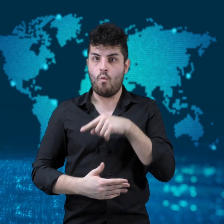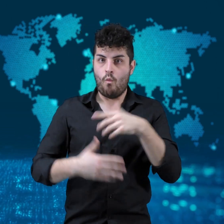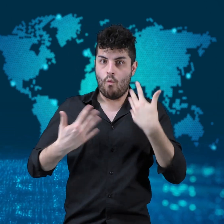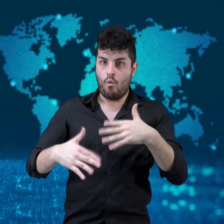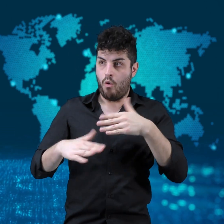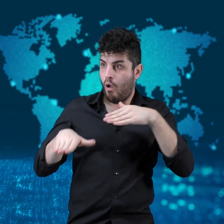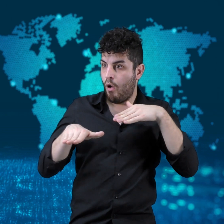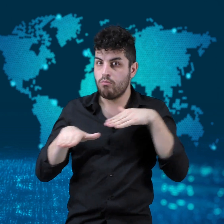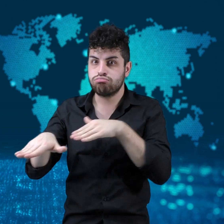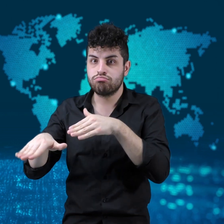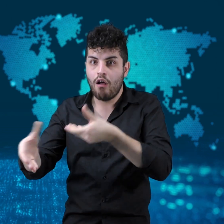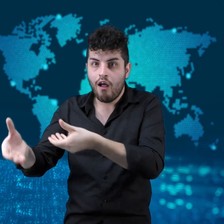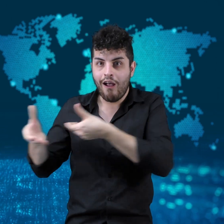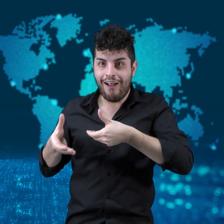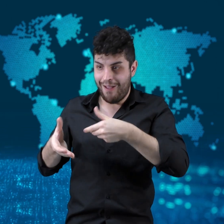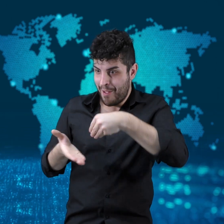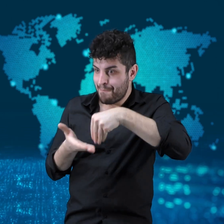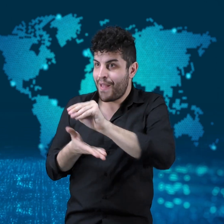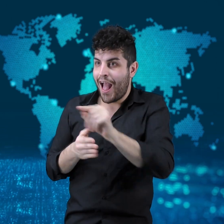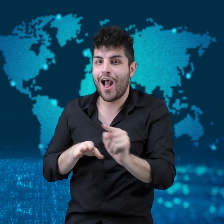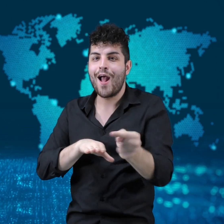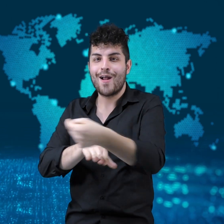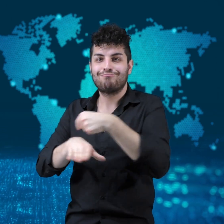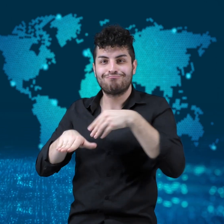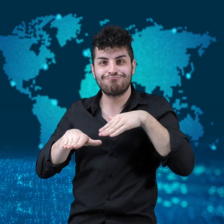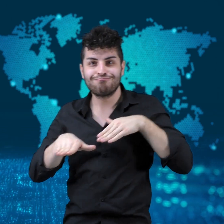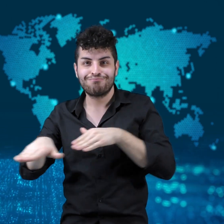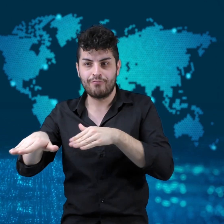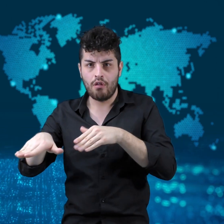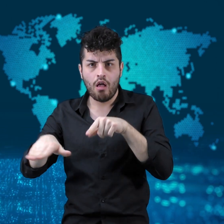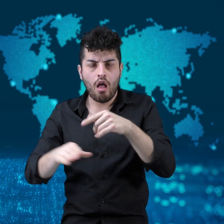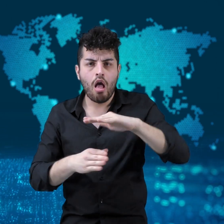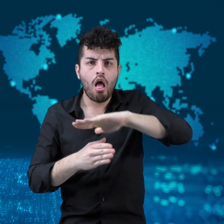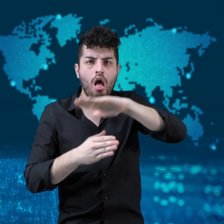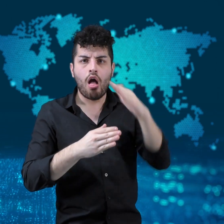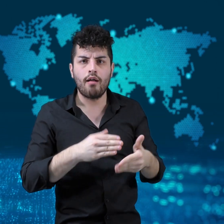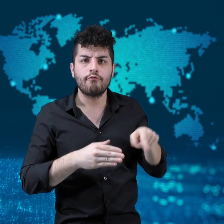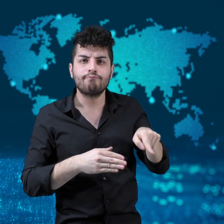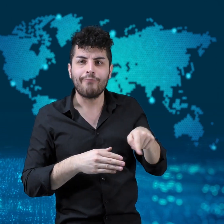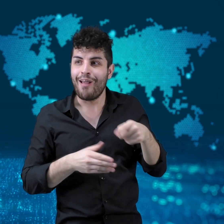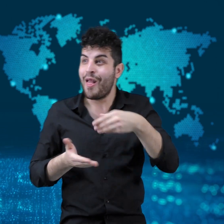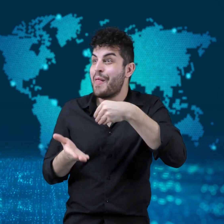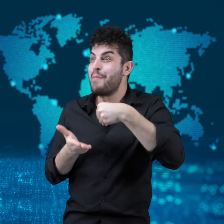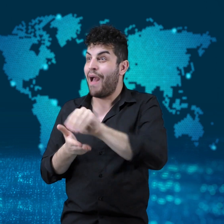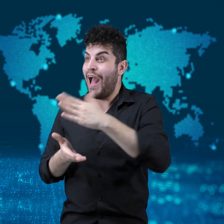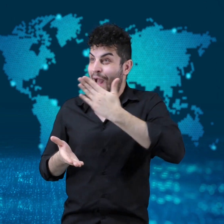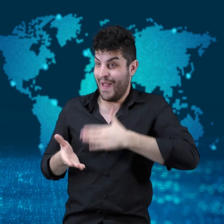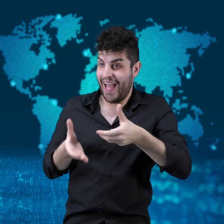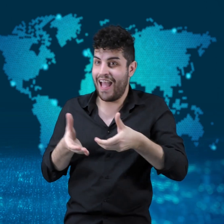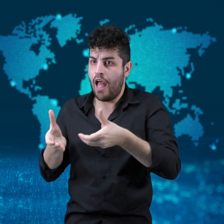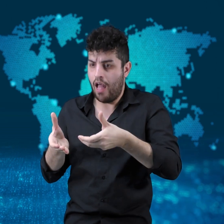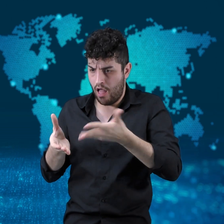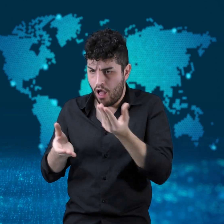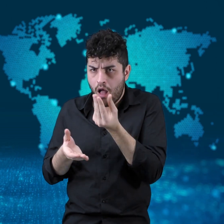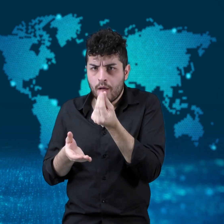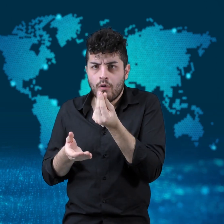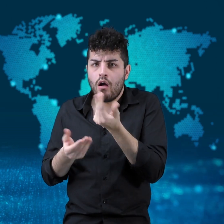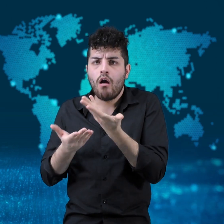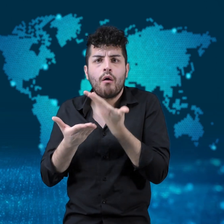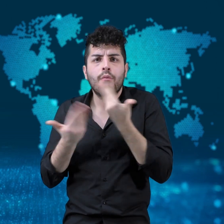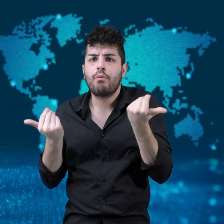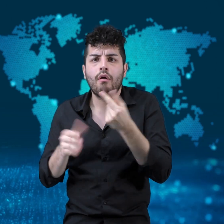evening when a customer did not have enough money to cover the meal